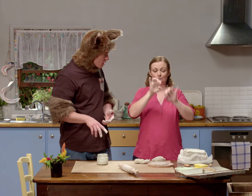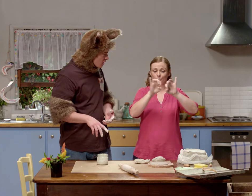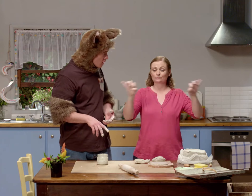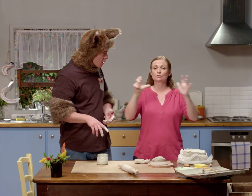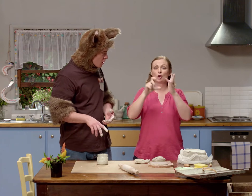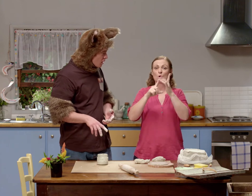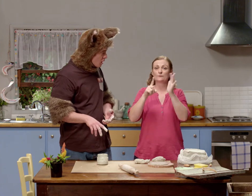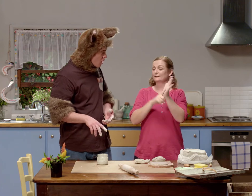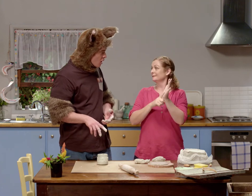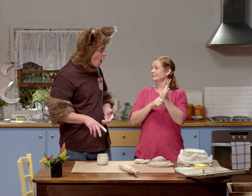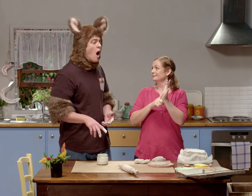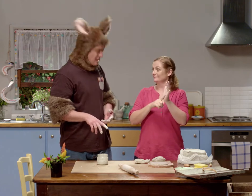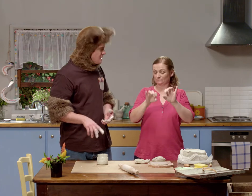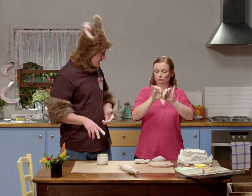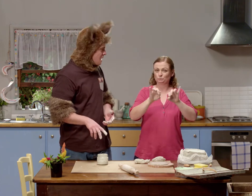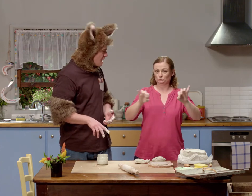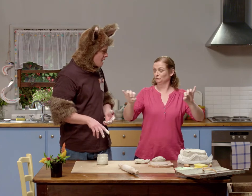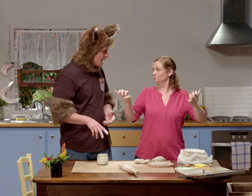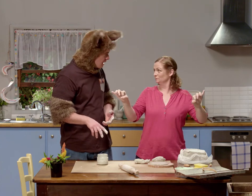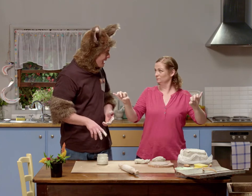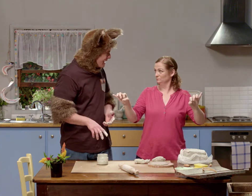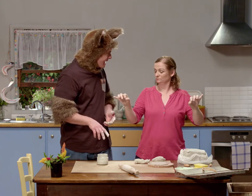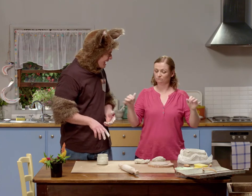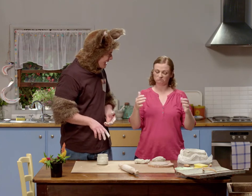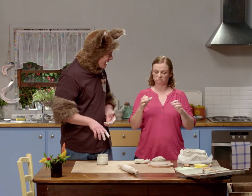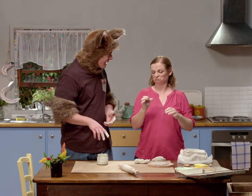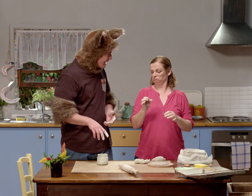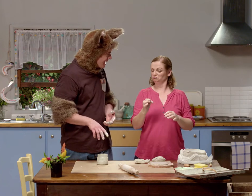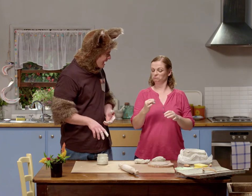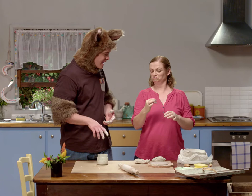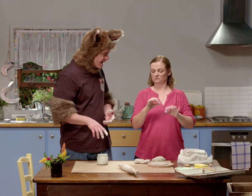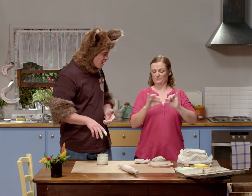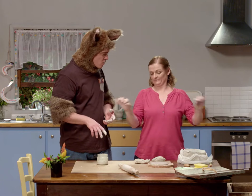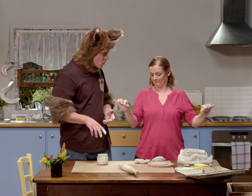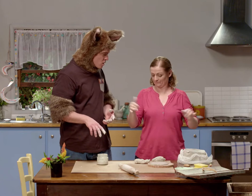Now Possum what we need to do is make the coils that are long rolls about that size.